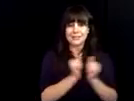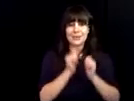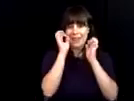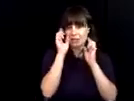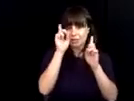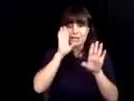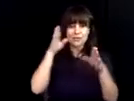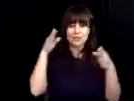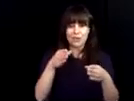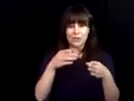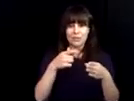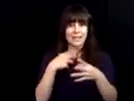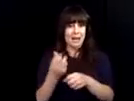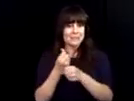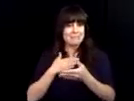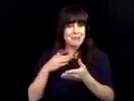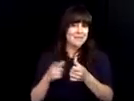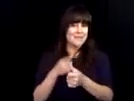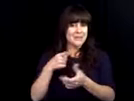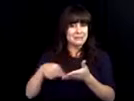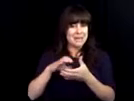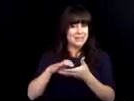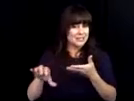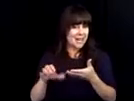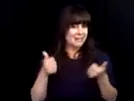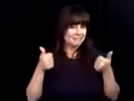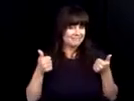government. I am now working in my field as a program analyst with